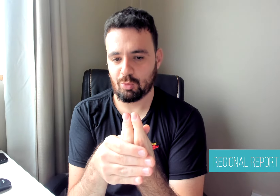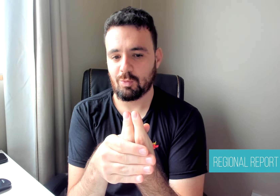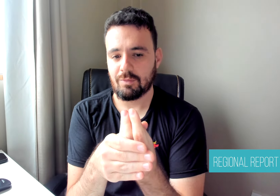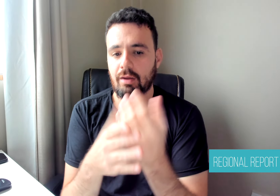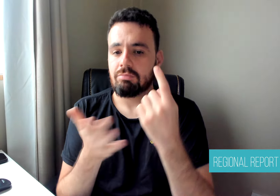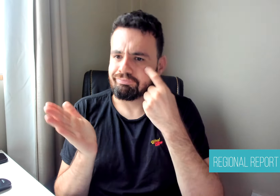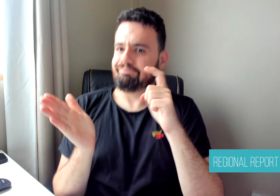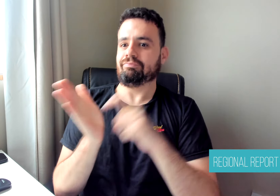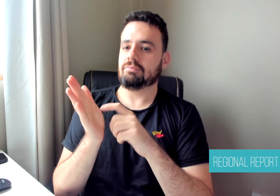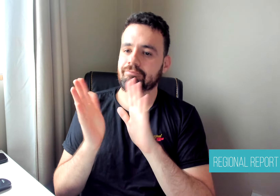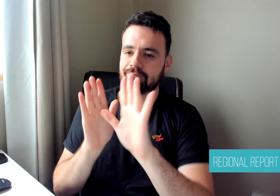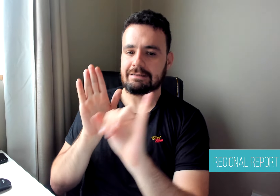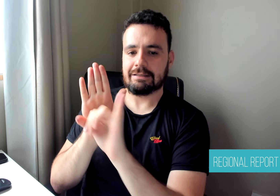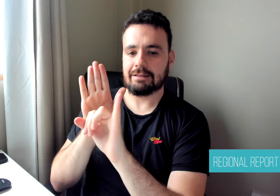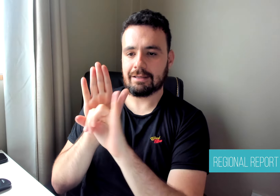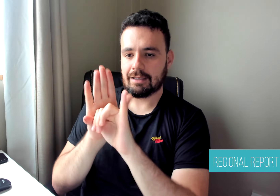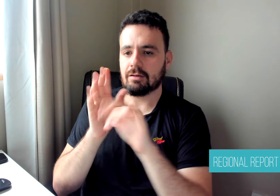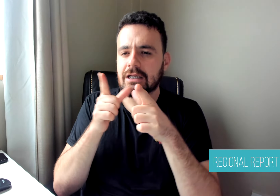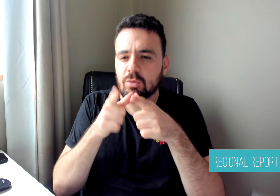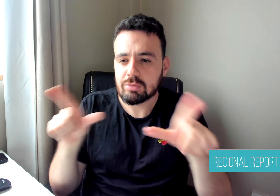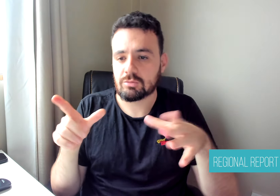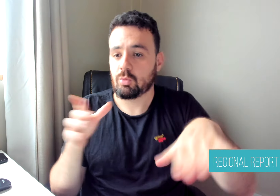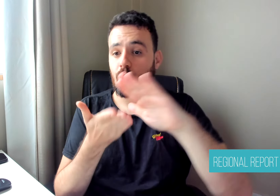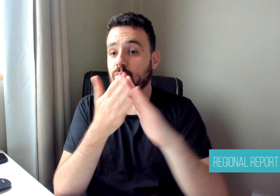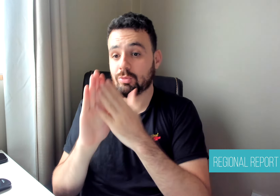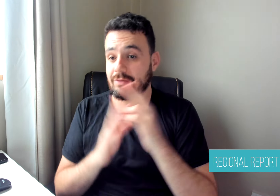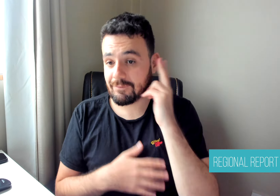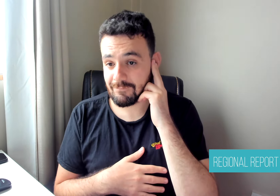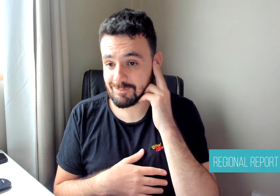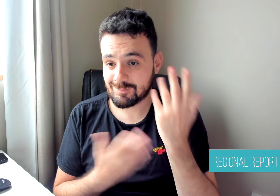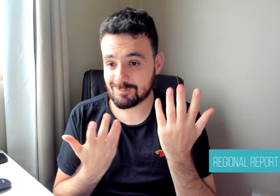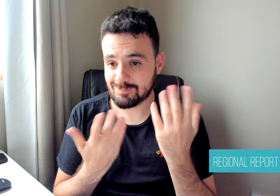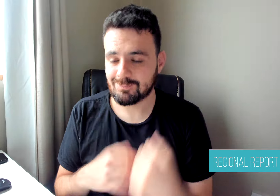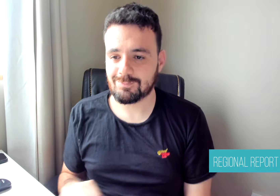a step towards inclusion and recognition of their linguistic identity."